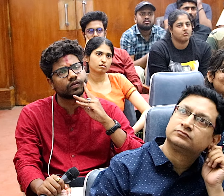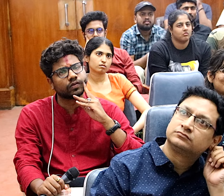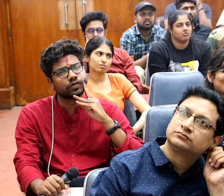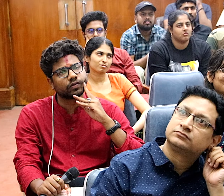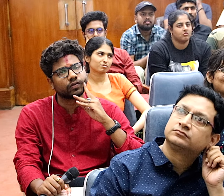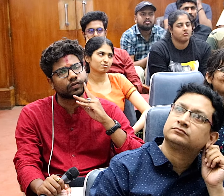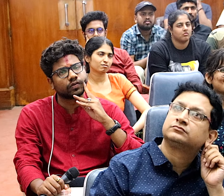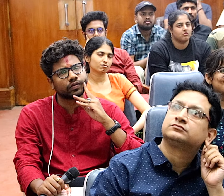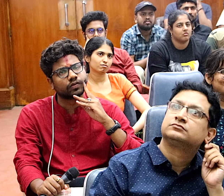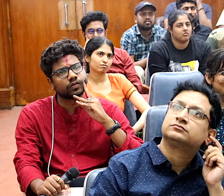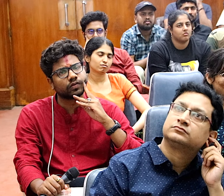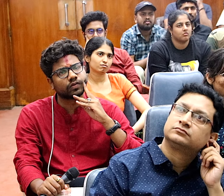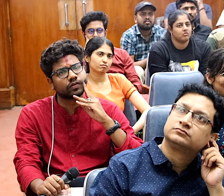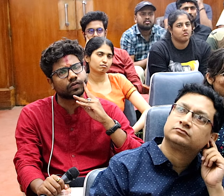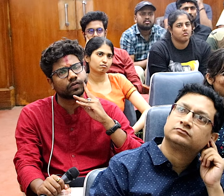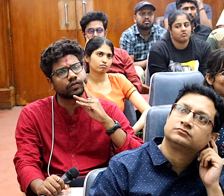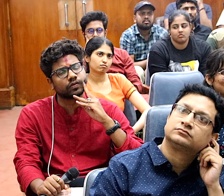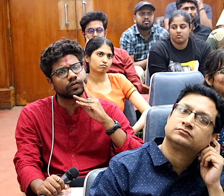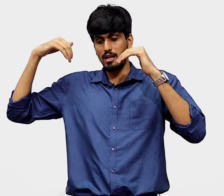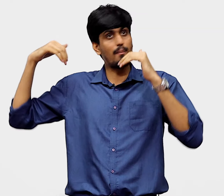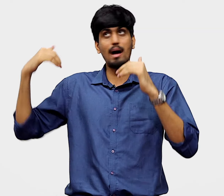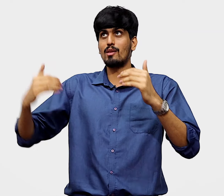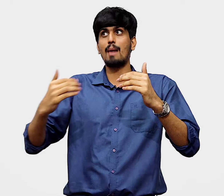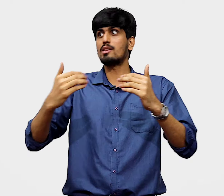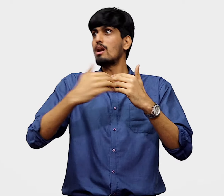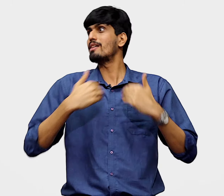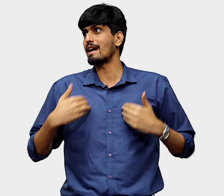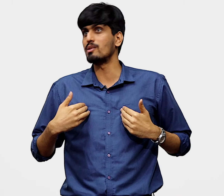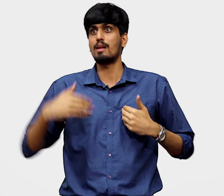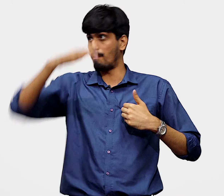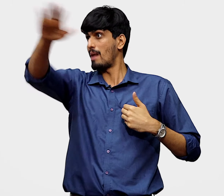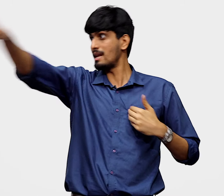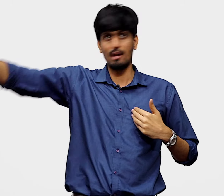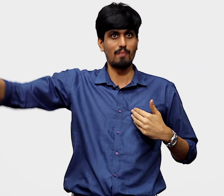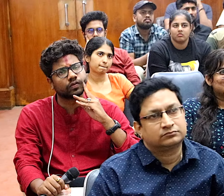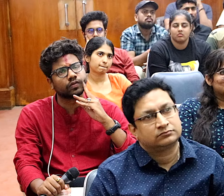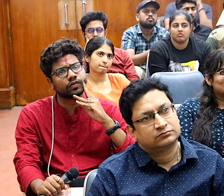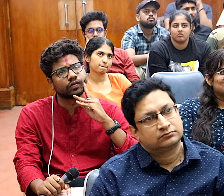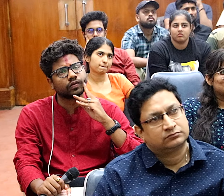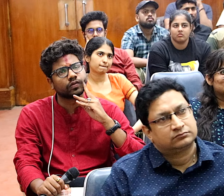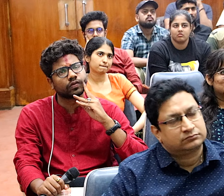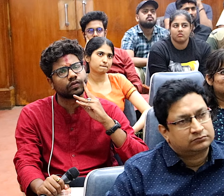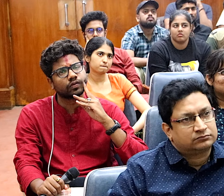because of people like myself and many others. By the way I'm not the only vegan activist. There are many by the way even here seated among us.